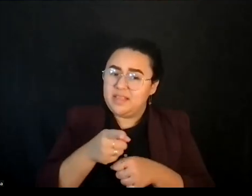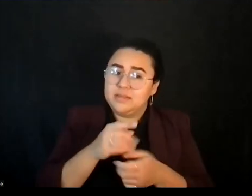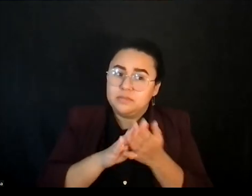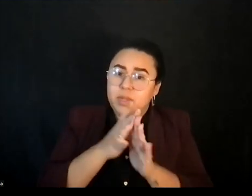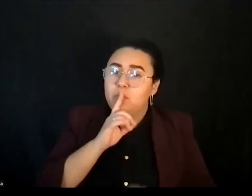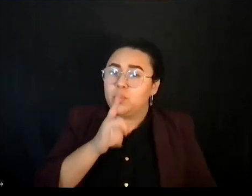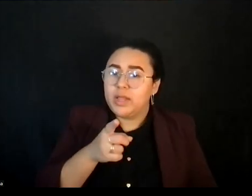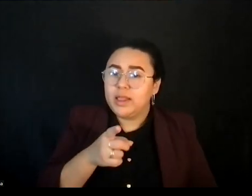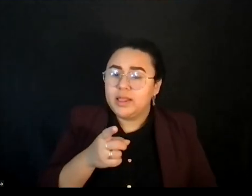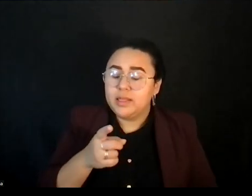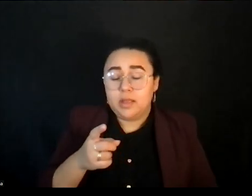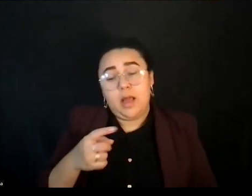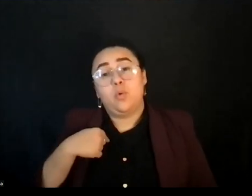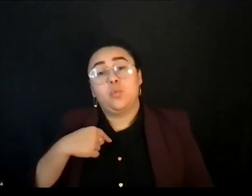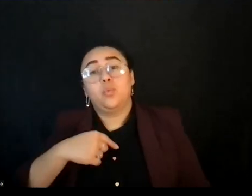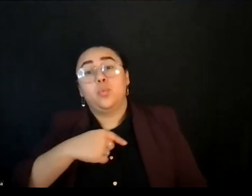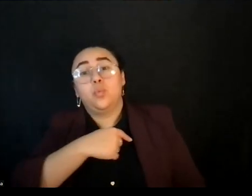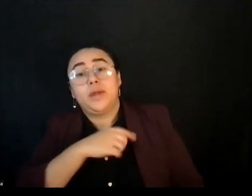I hope that one of my folks can put into the chat.